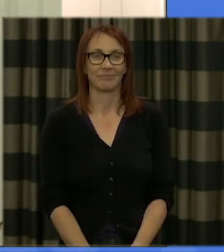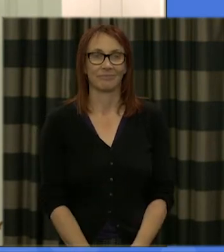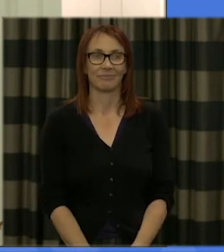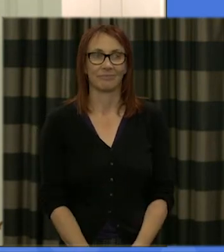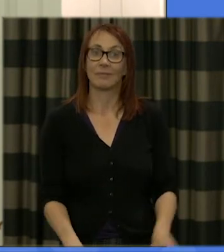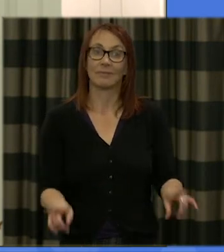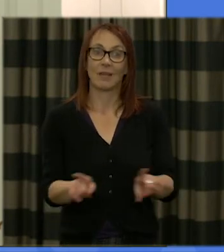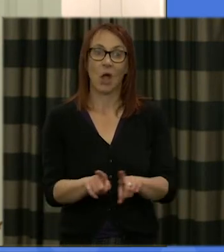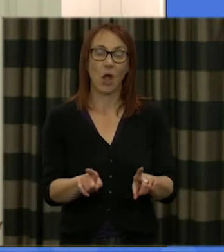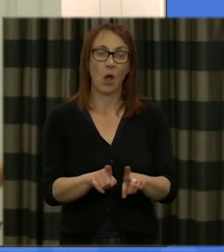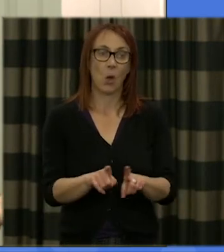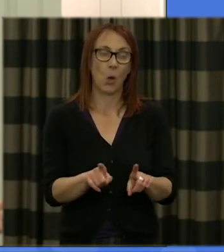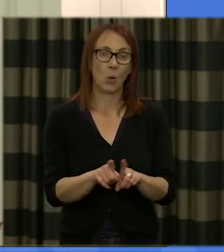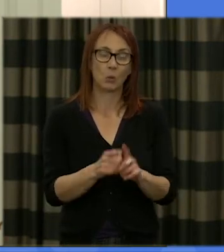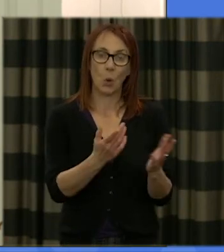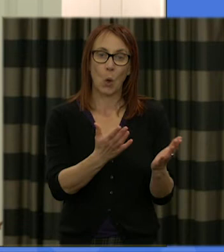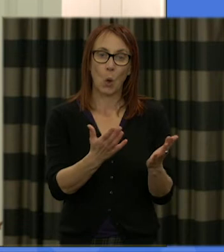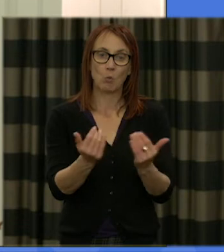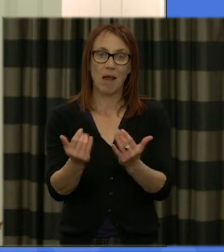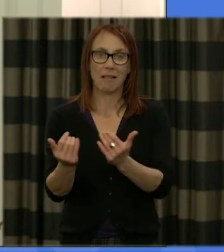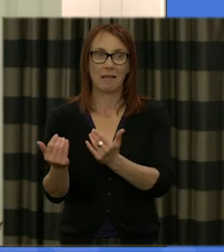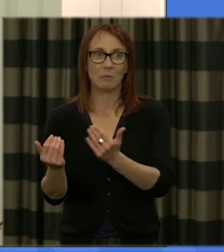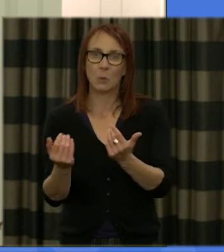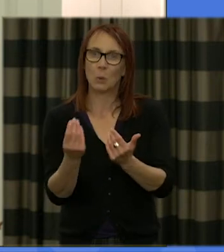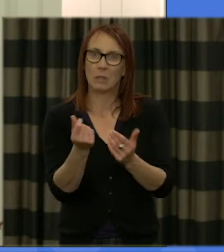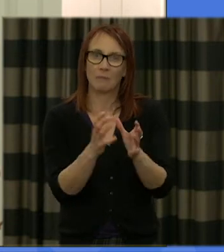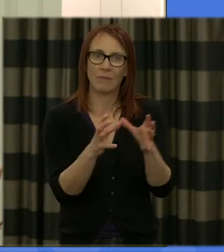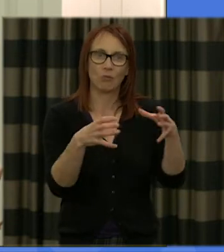a warm welcome to some of our stewarding group members who are able to join us